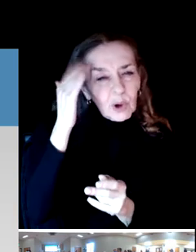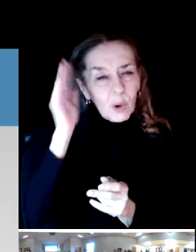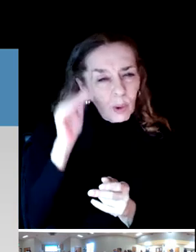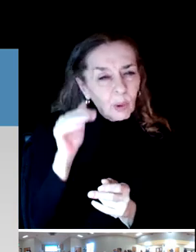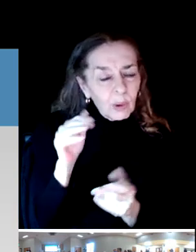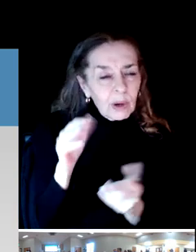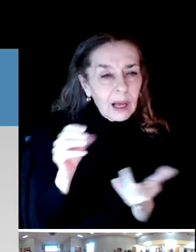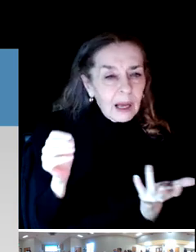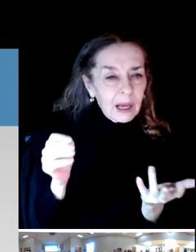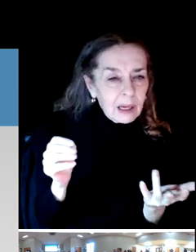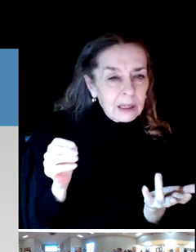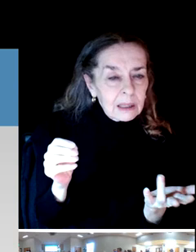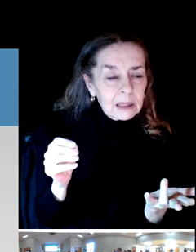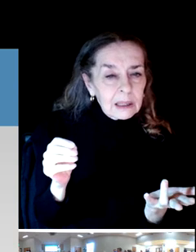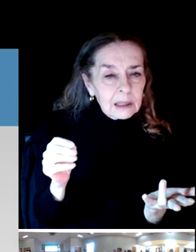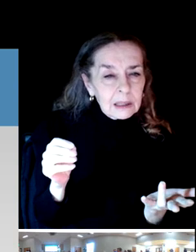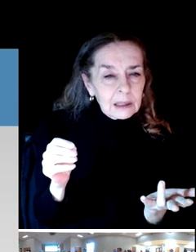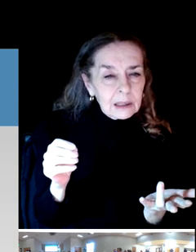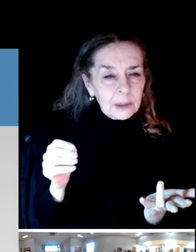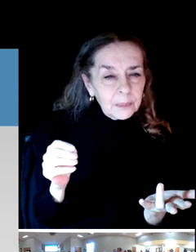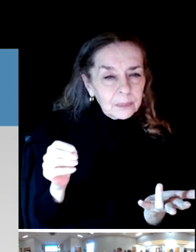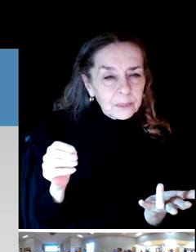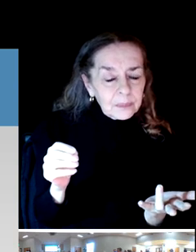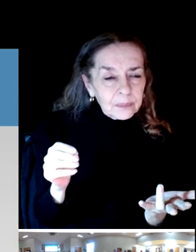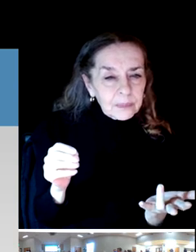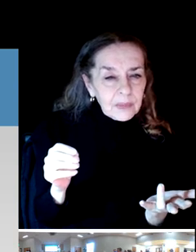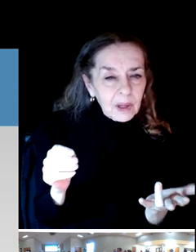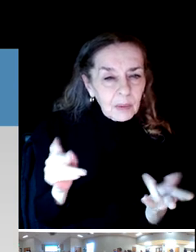advocates and are heavy users have concerns that maybe there's others in the district